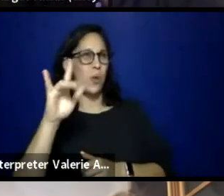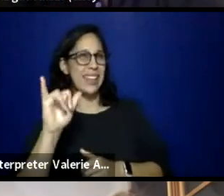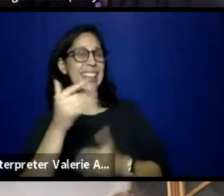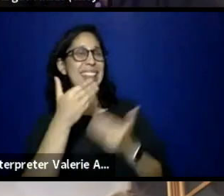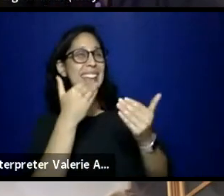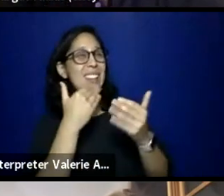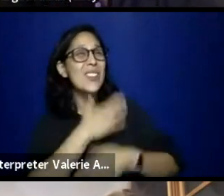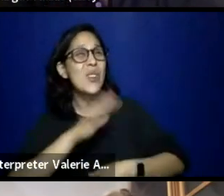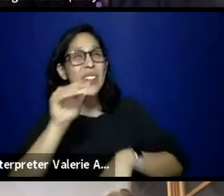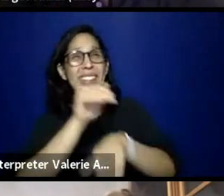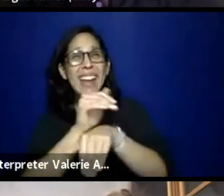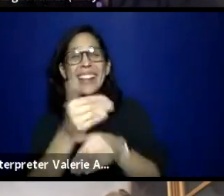Thank you so much for joining us.